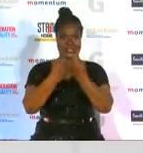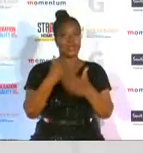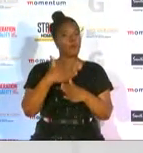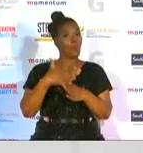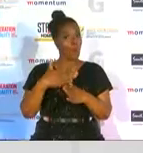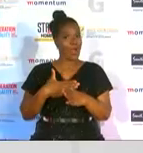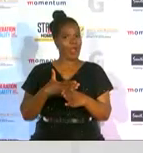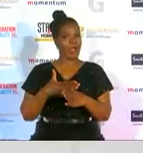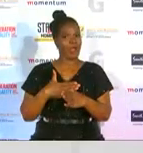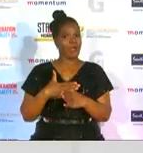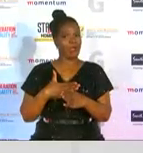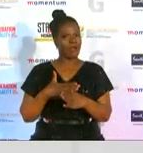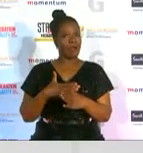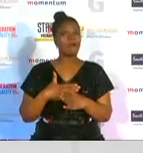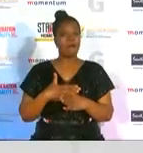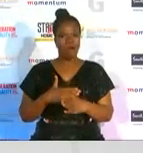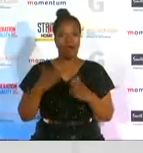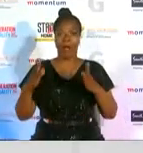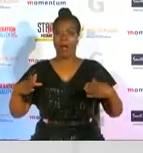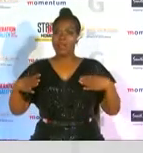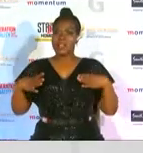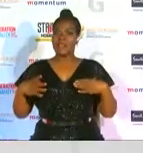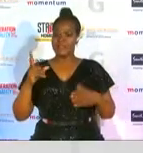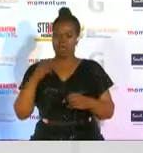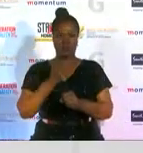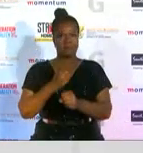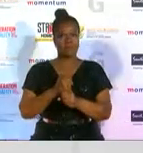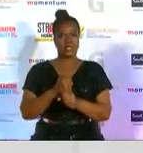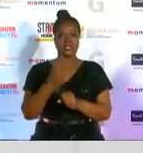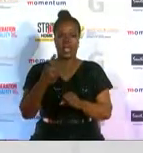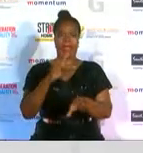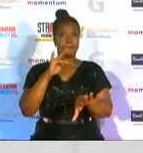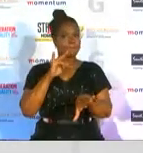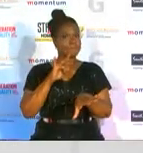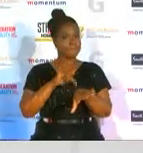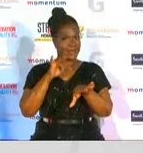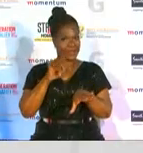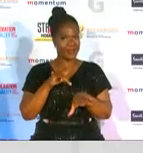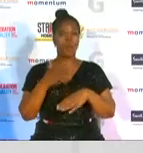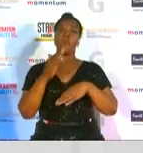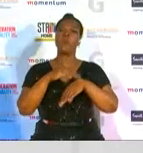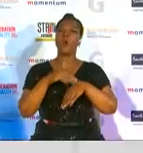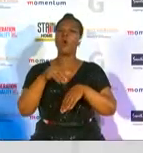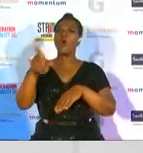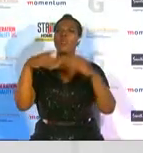a set assertiveness that makes an impact far beyond the playing field